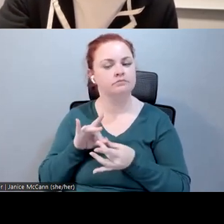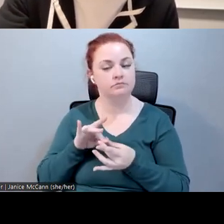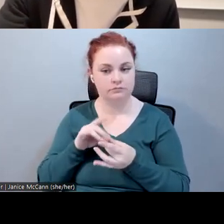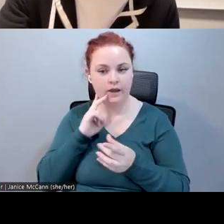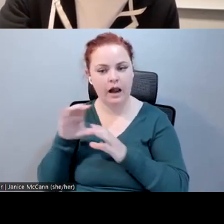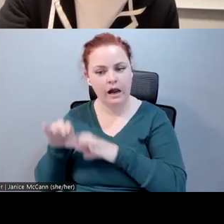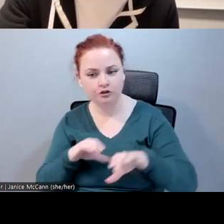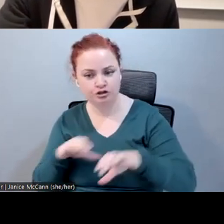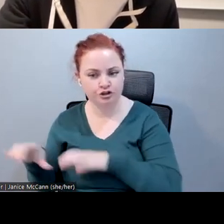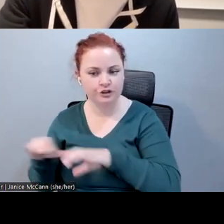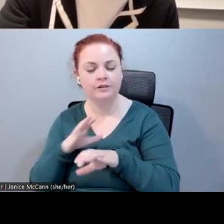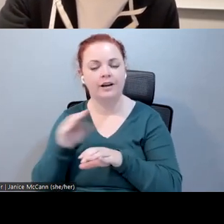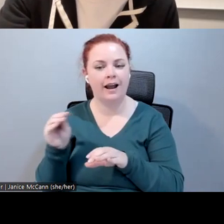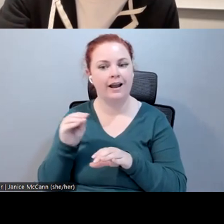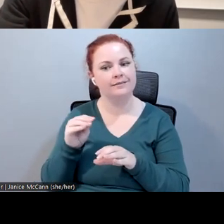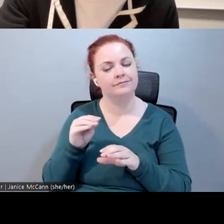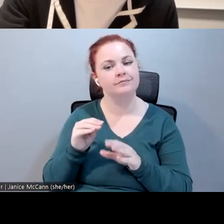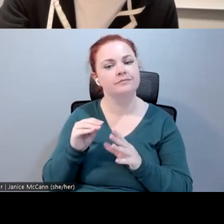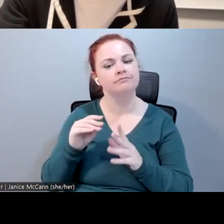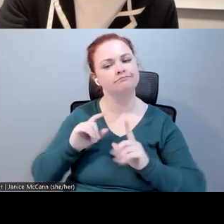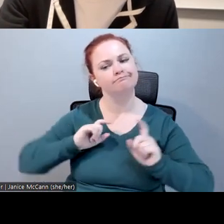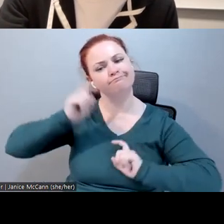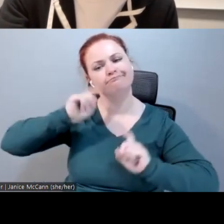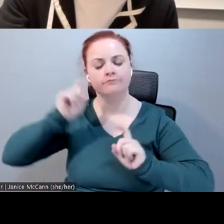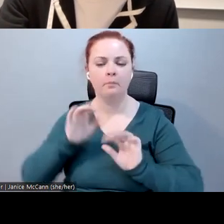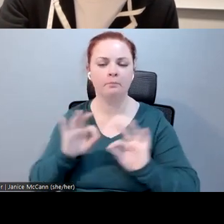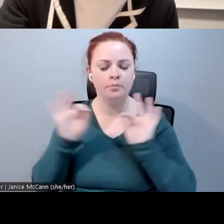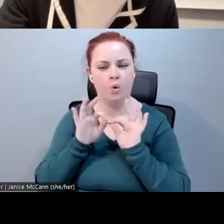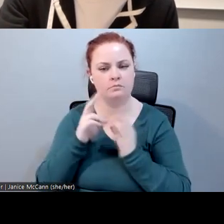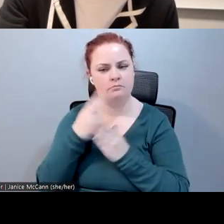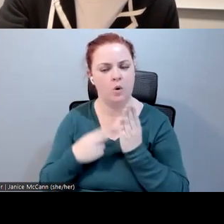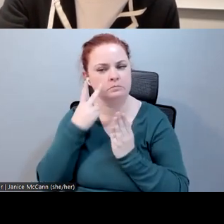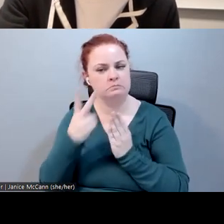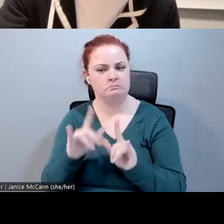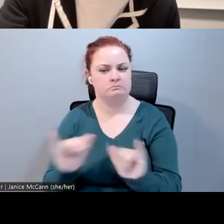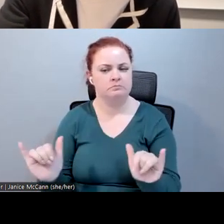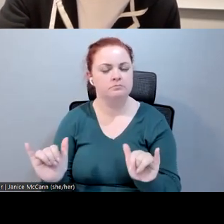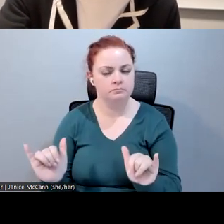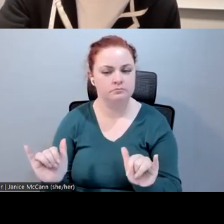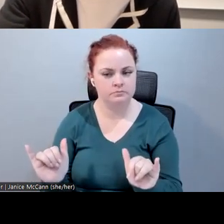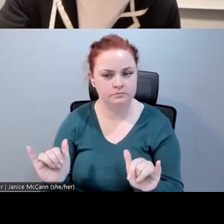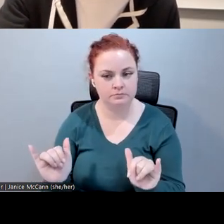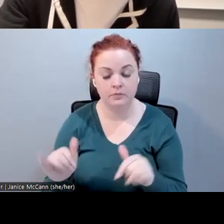nonverbal communications. In research we have found an